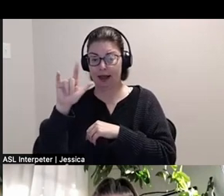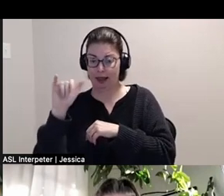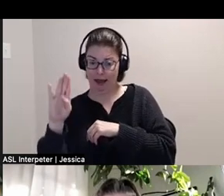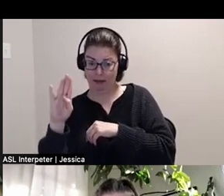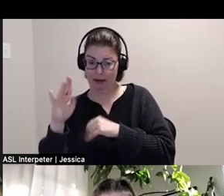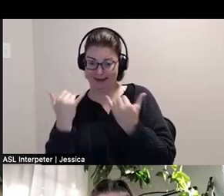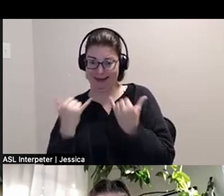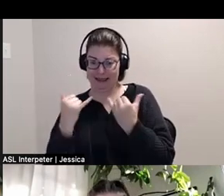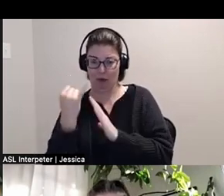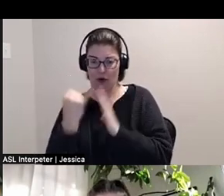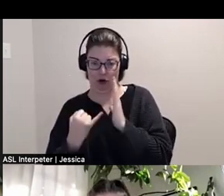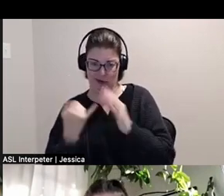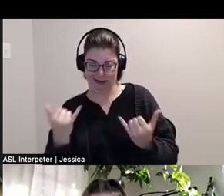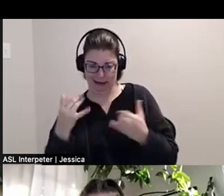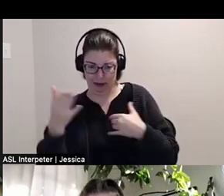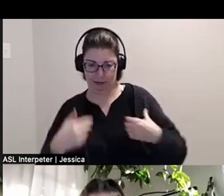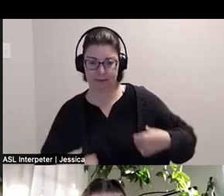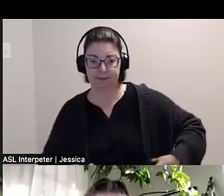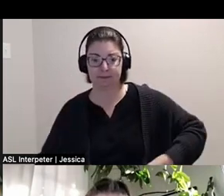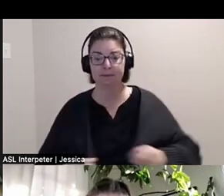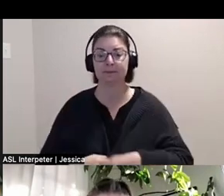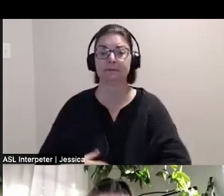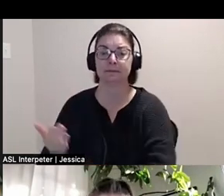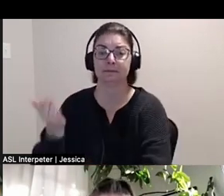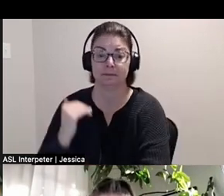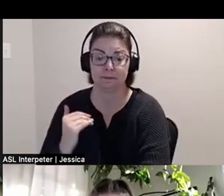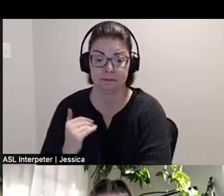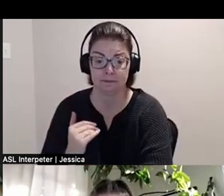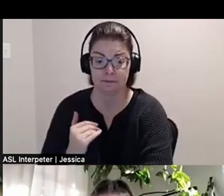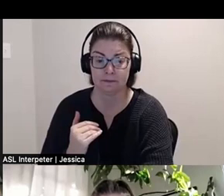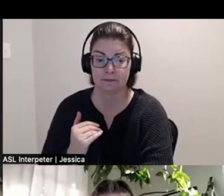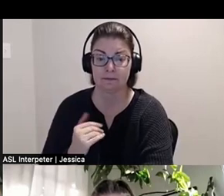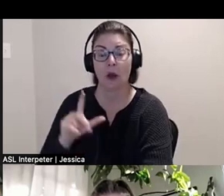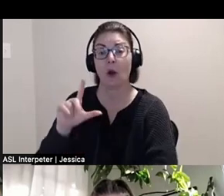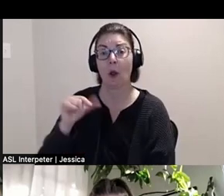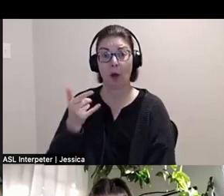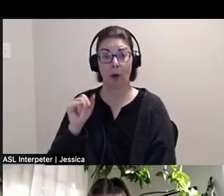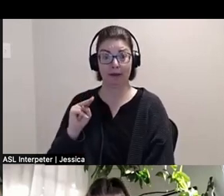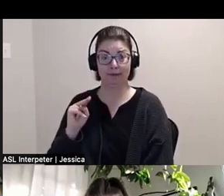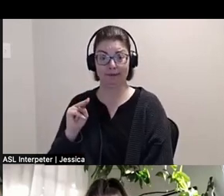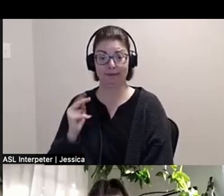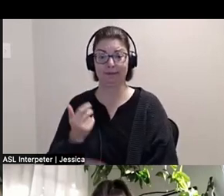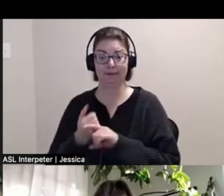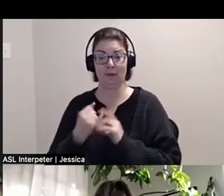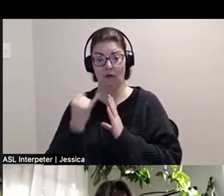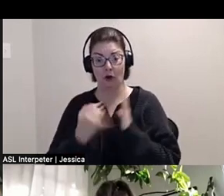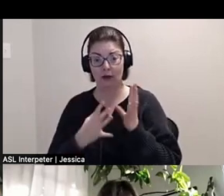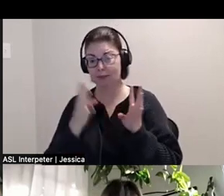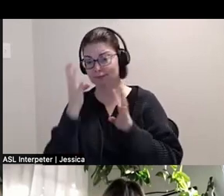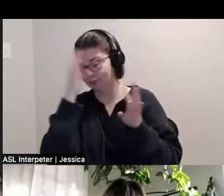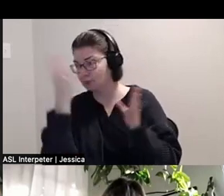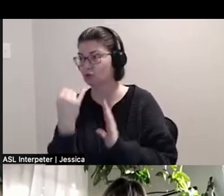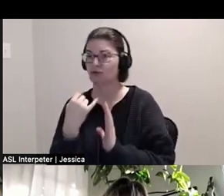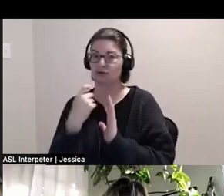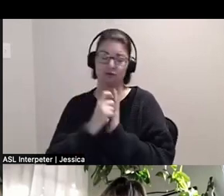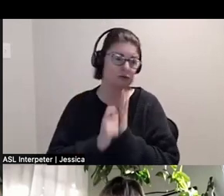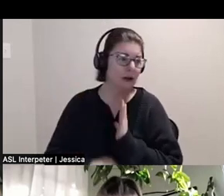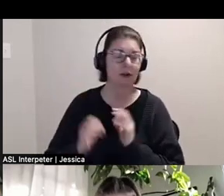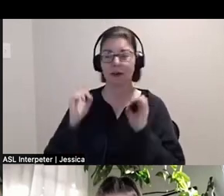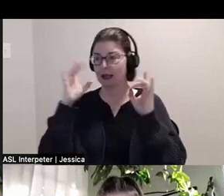And last but not least, we have Logan MacDonald. So Logan is an artist, curator, writer, educator, and activist